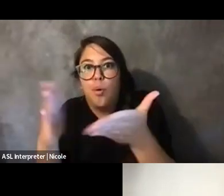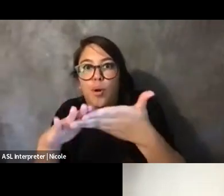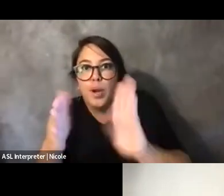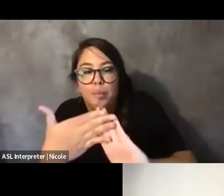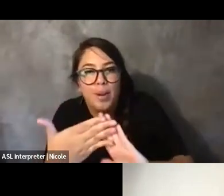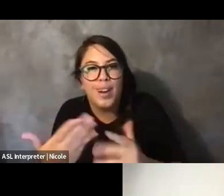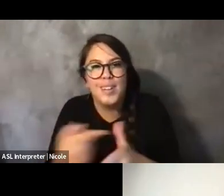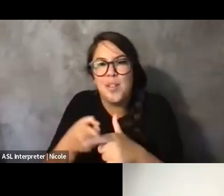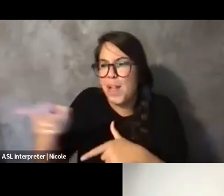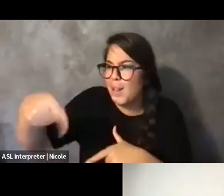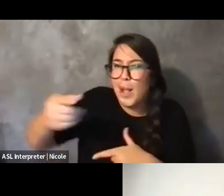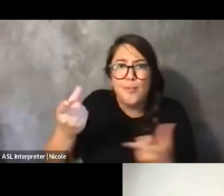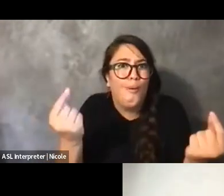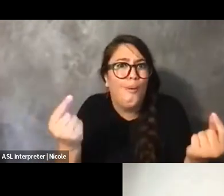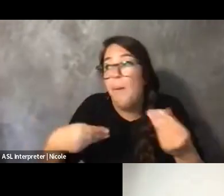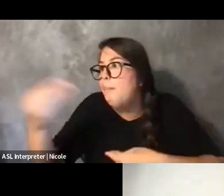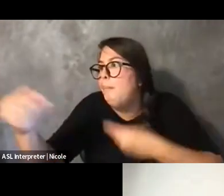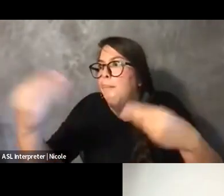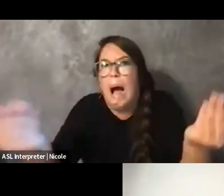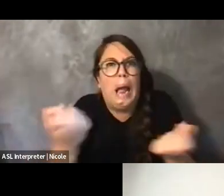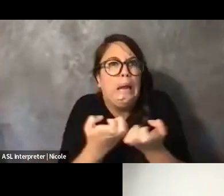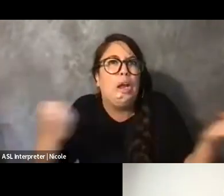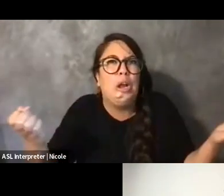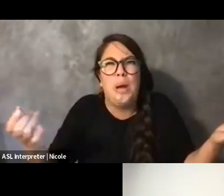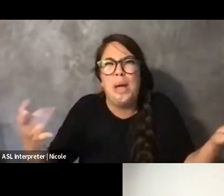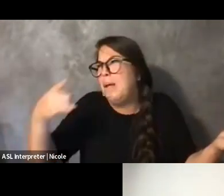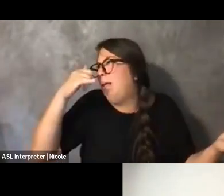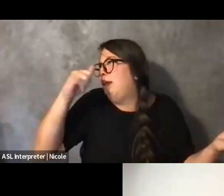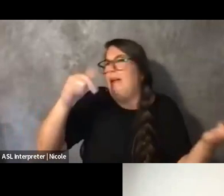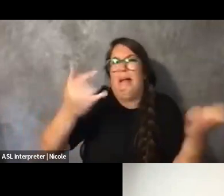you know, and it's just like such a waste of money that flows in and out of the academy.